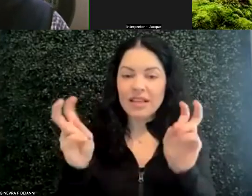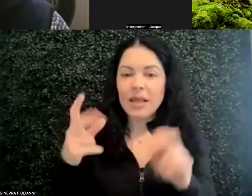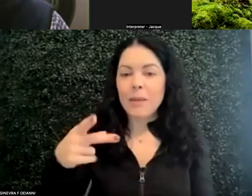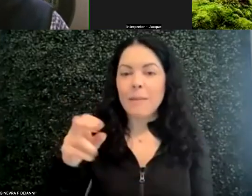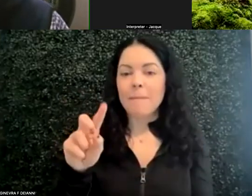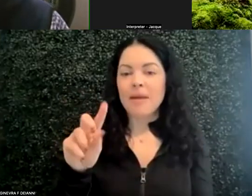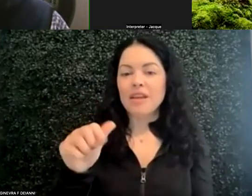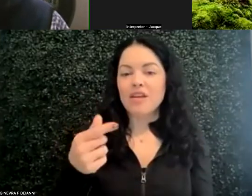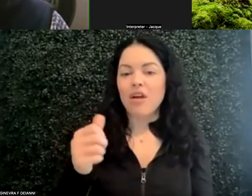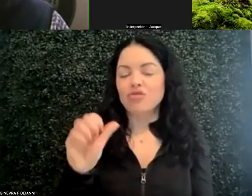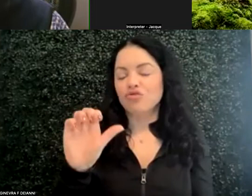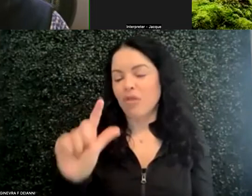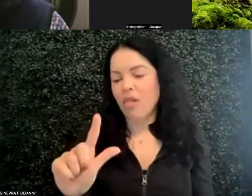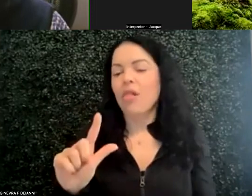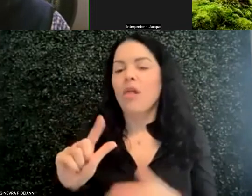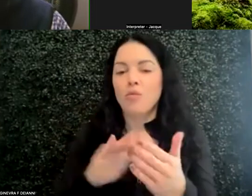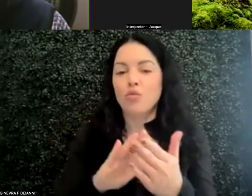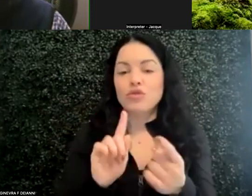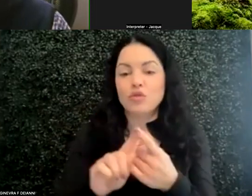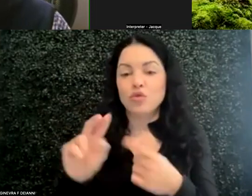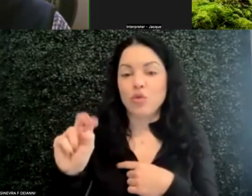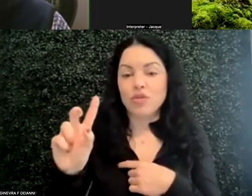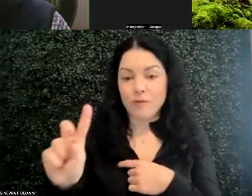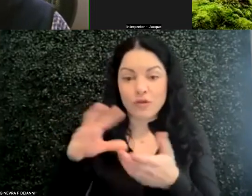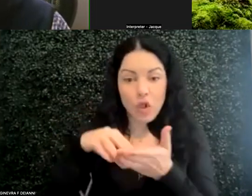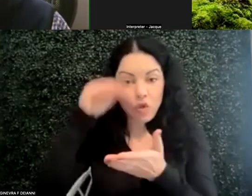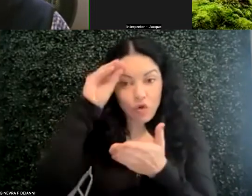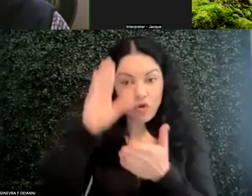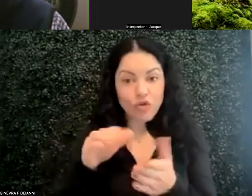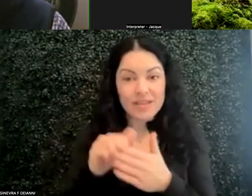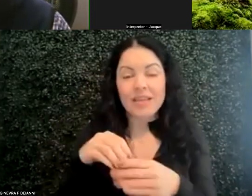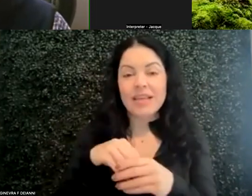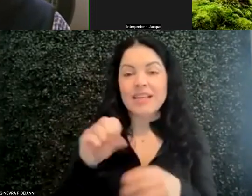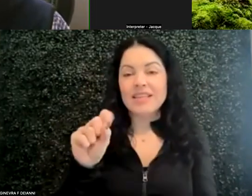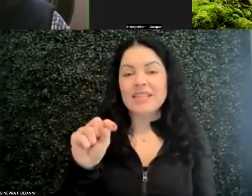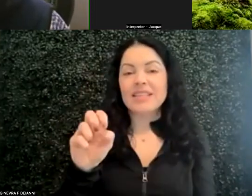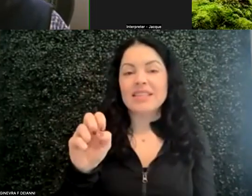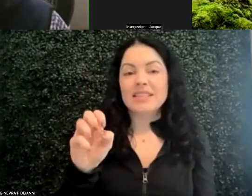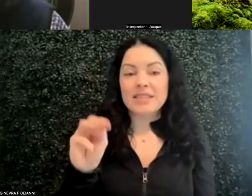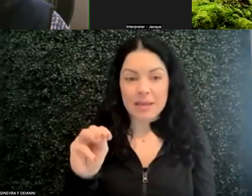to Neurodivergent Learners in STEM, presented by Sara Sanders Gardner and Marisa Hackett of Bellevue College.